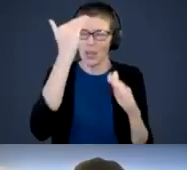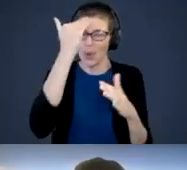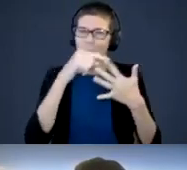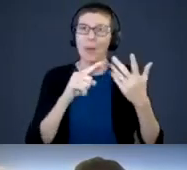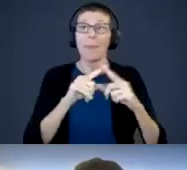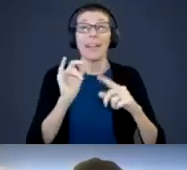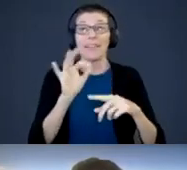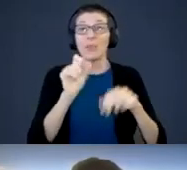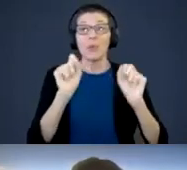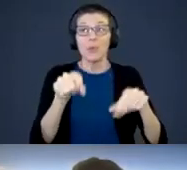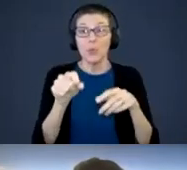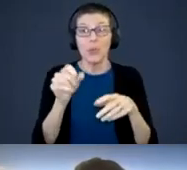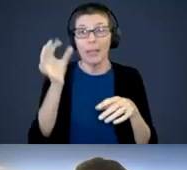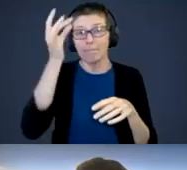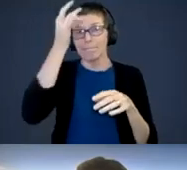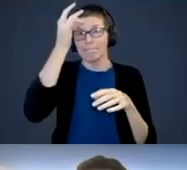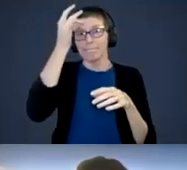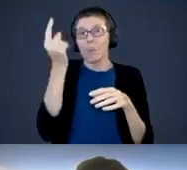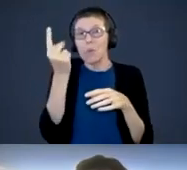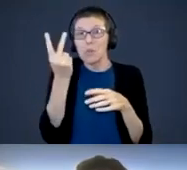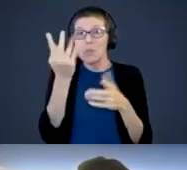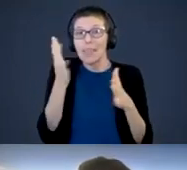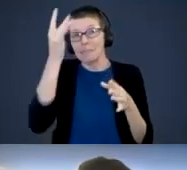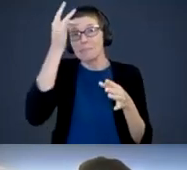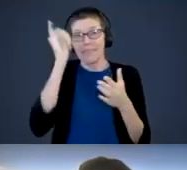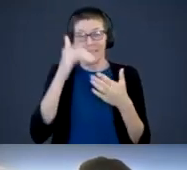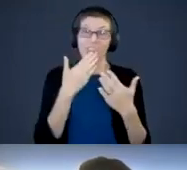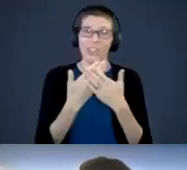any presentation with a nugget or two - I hope you learned a nugget or two.